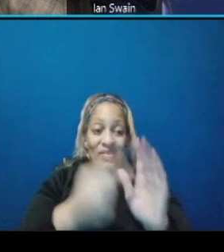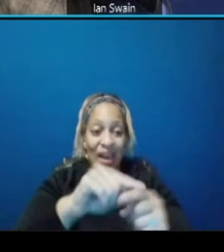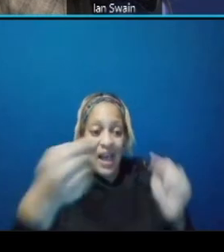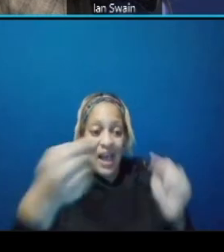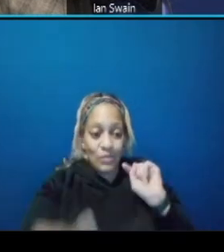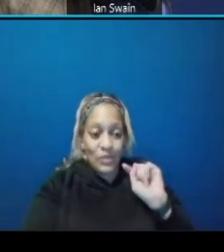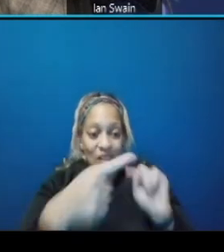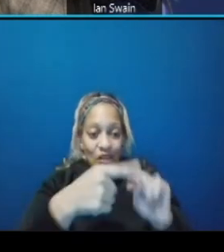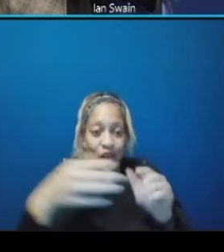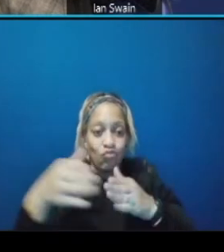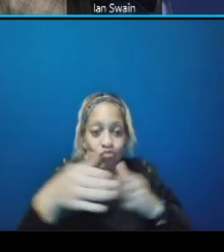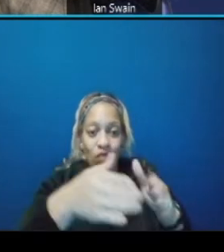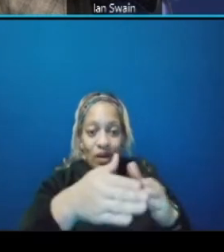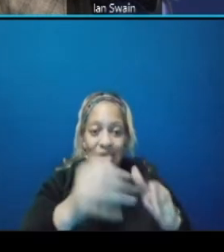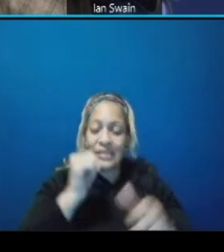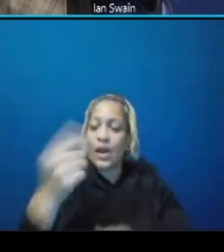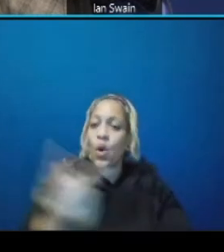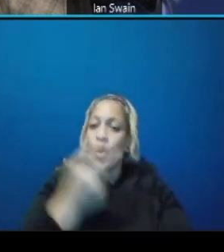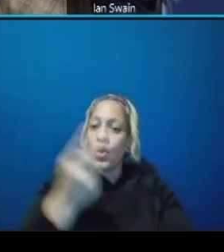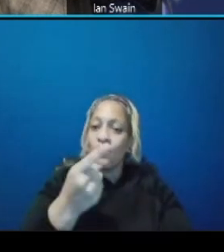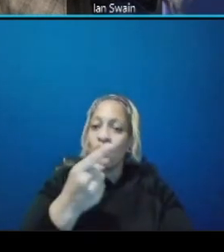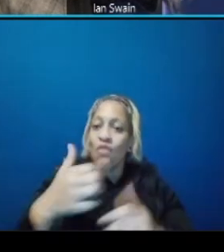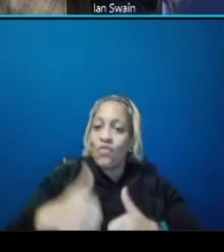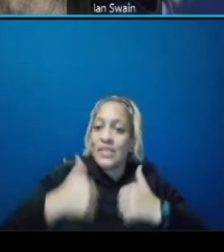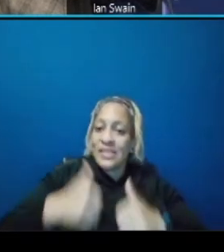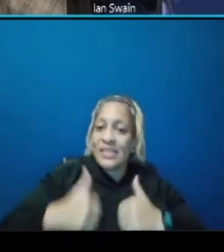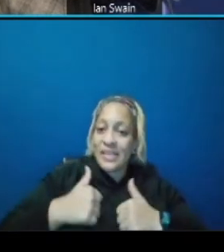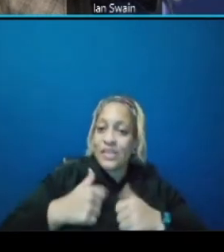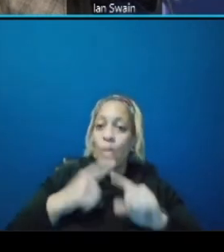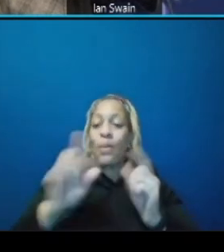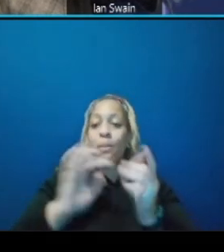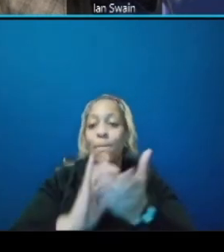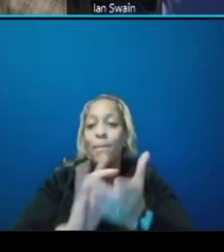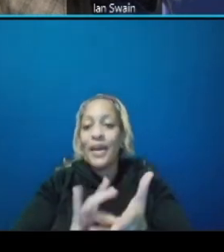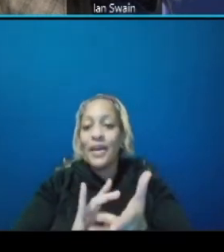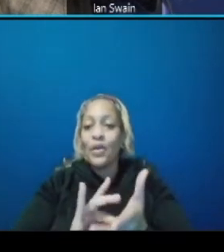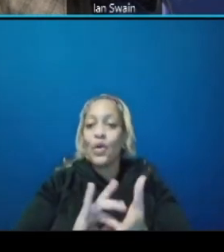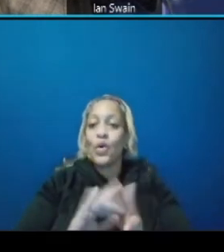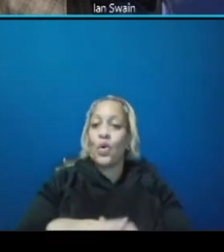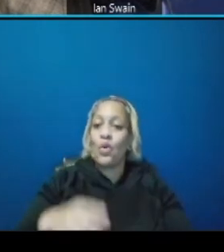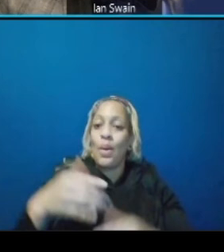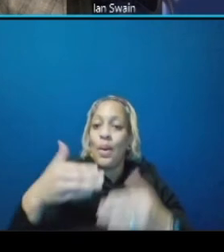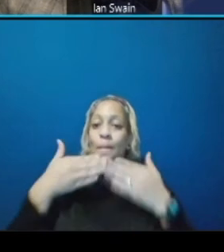only for residential access but medical public safety and public services ie trash pickup